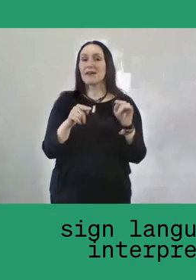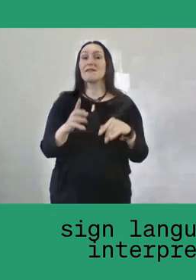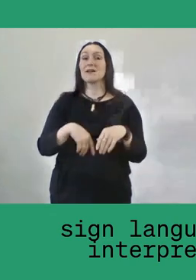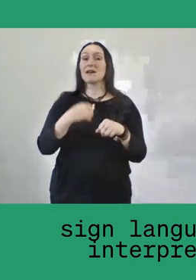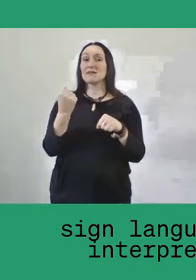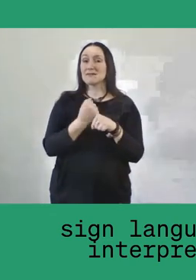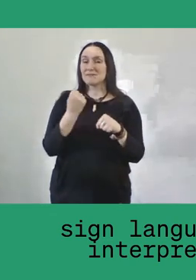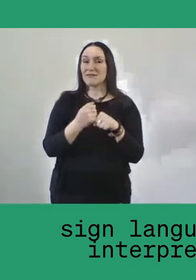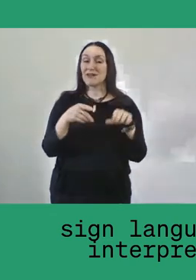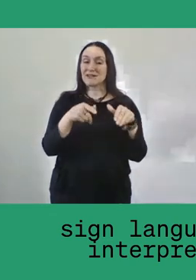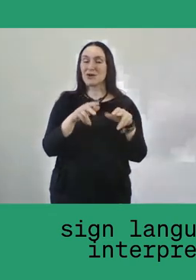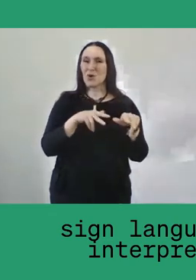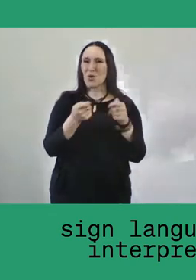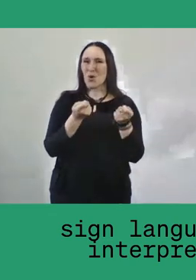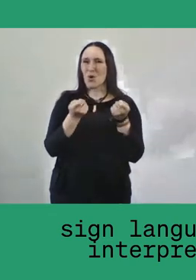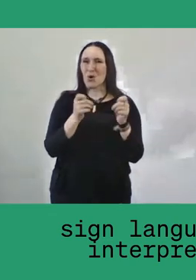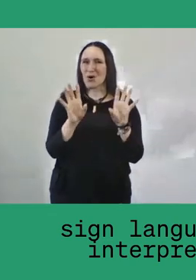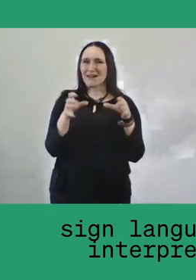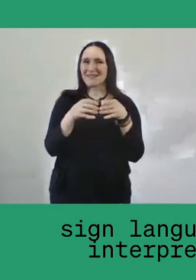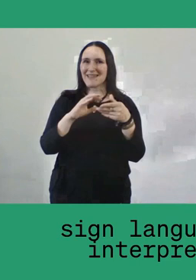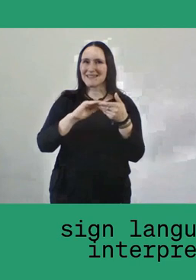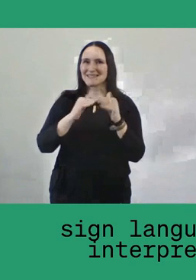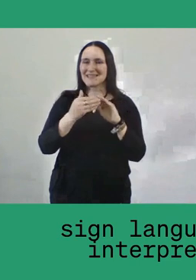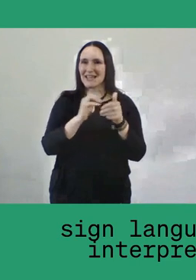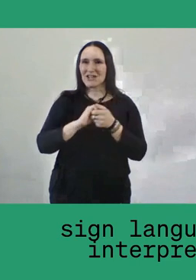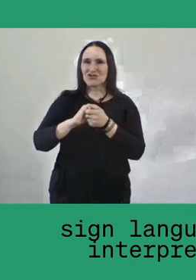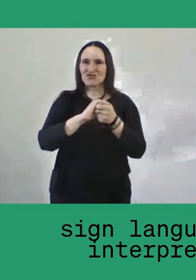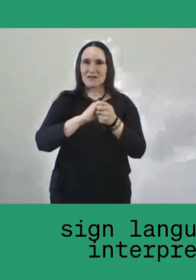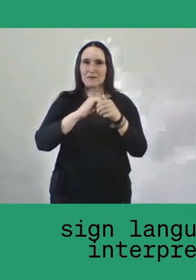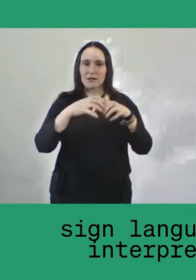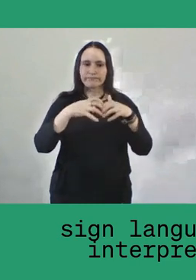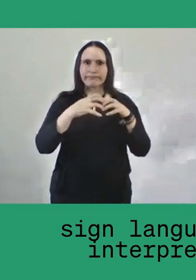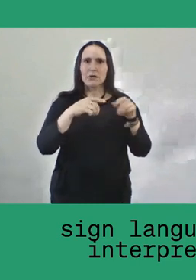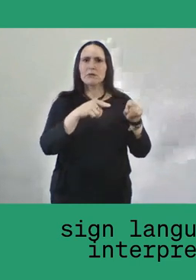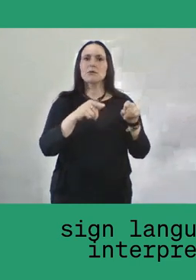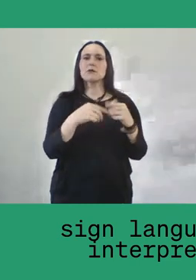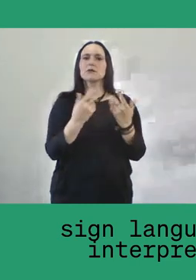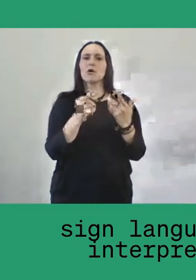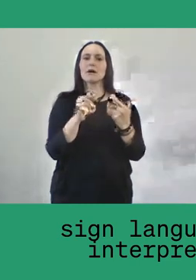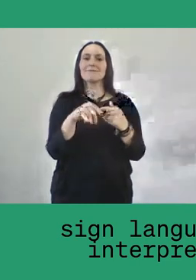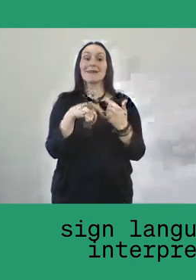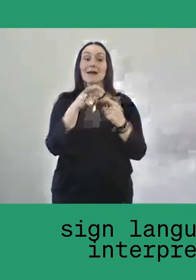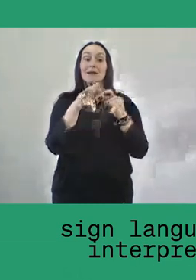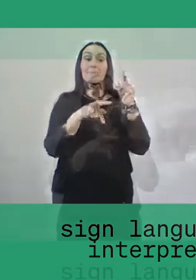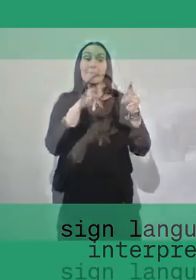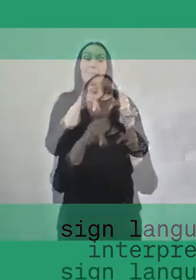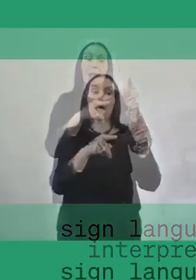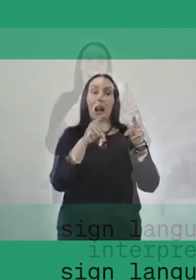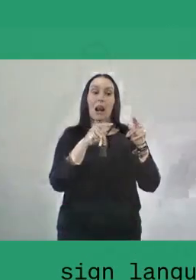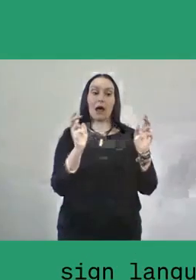In the organisation there is no gap between the people within with the knowledge that the farmers have,